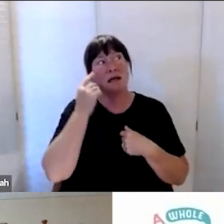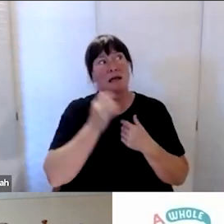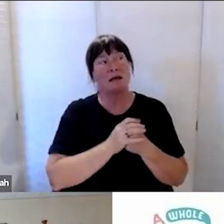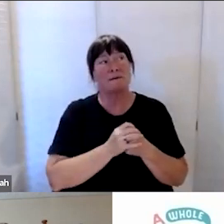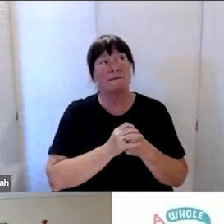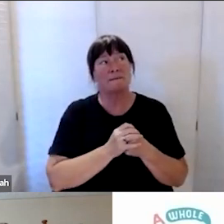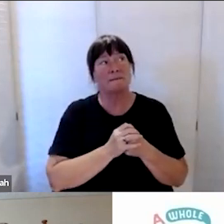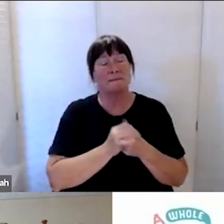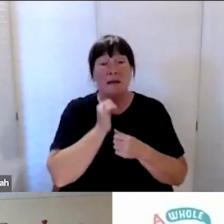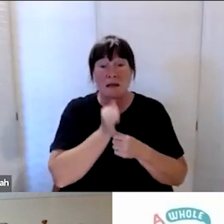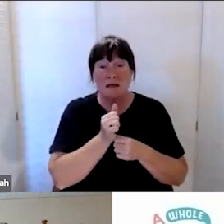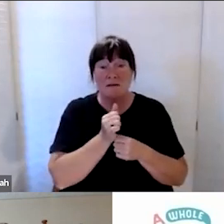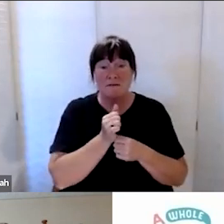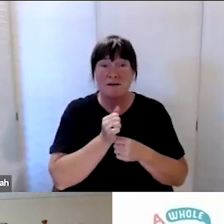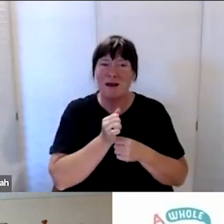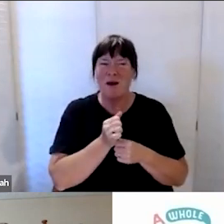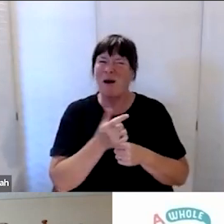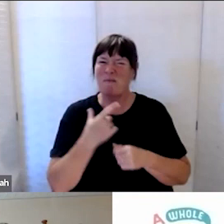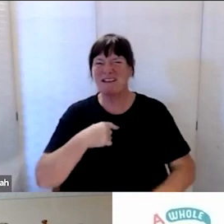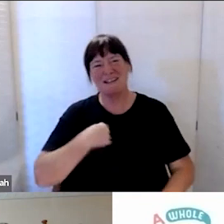if I wasn’t quite so stroppy and outspoken, I’d get